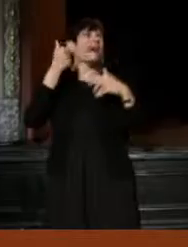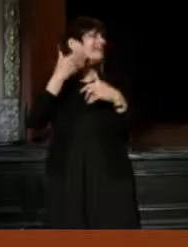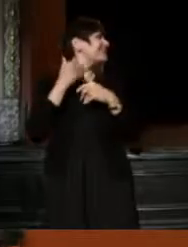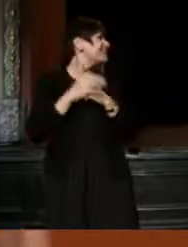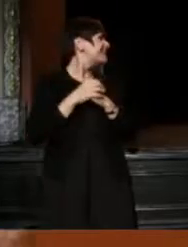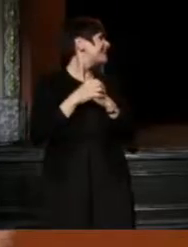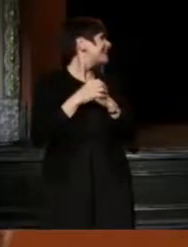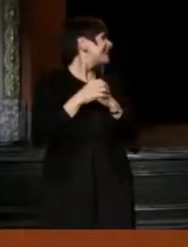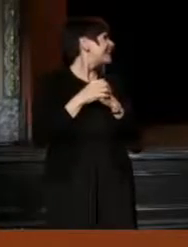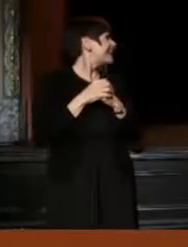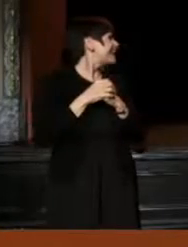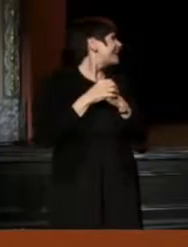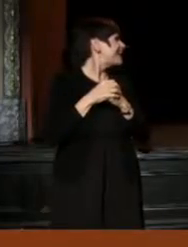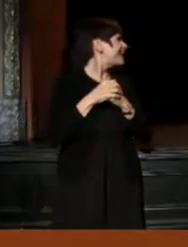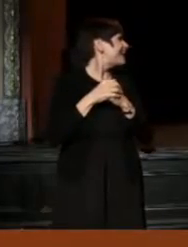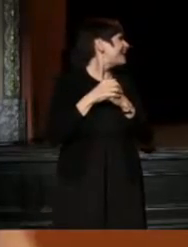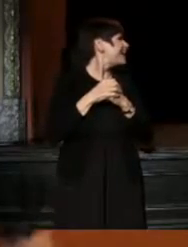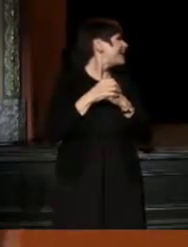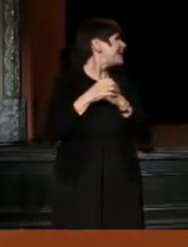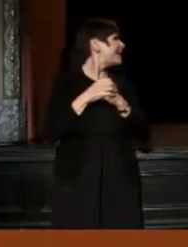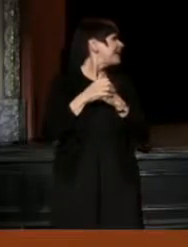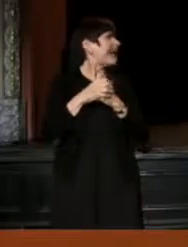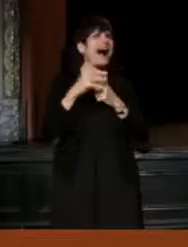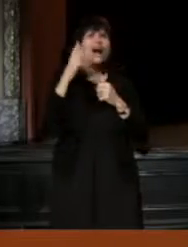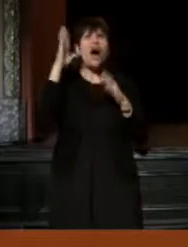I can't repeat any of that, so I hope that you got something.